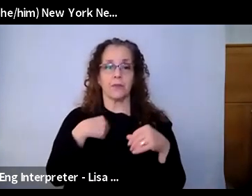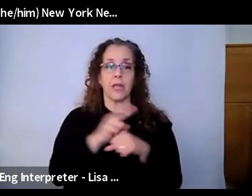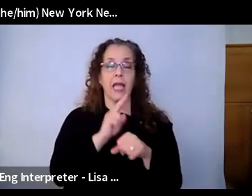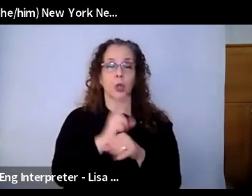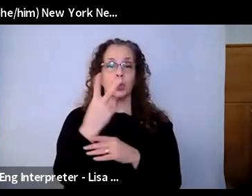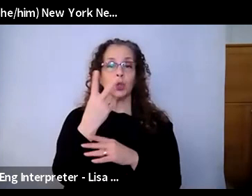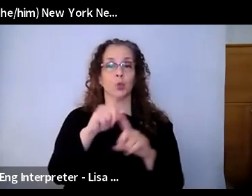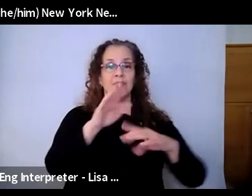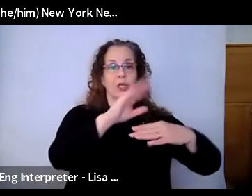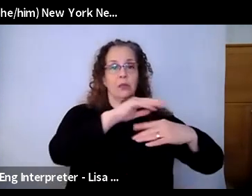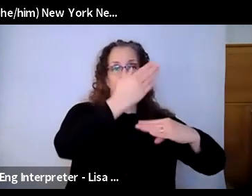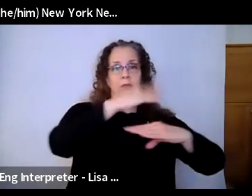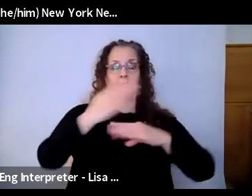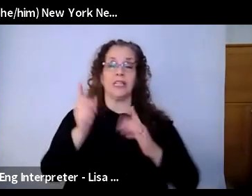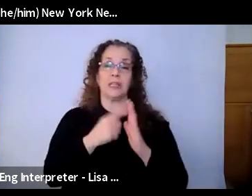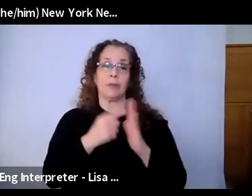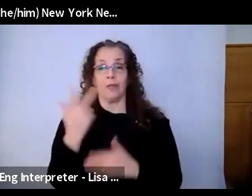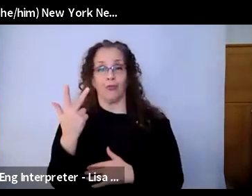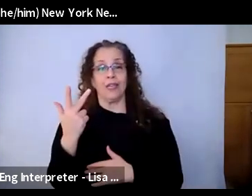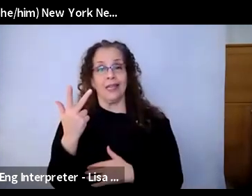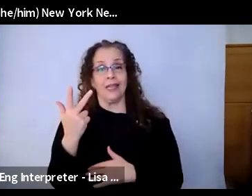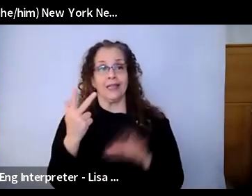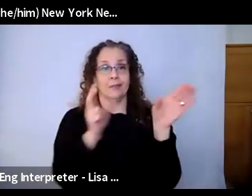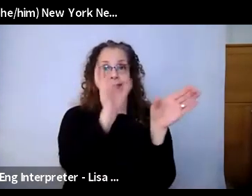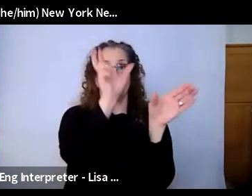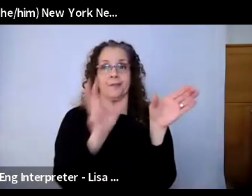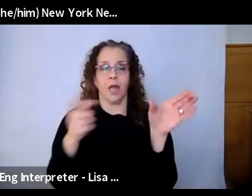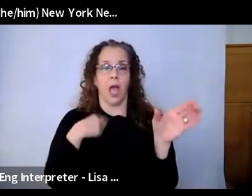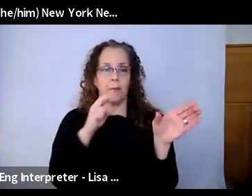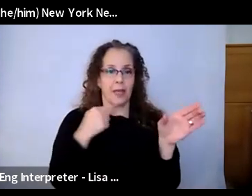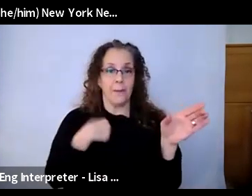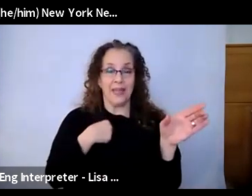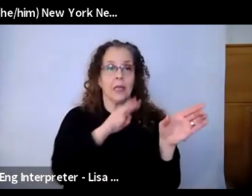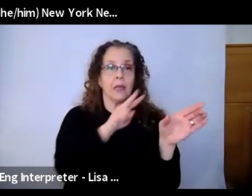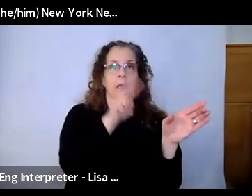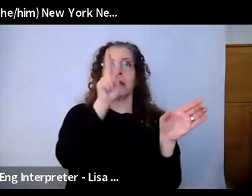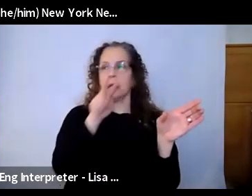sometimes and sometimes three, and I'm looking at all of these screens because I need to be able to see the images larger